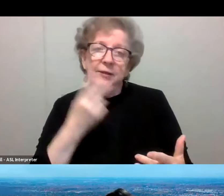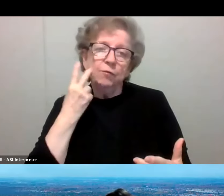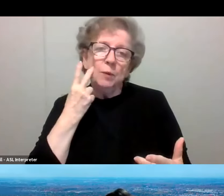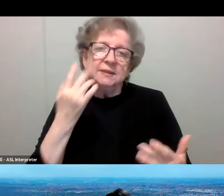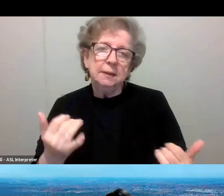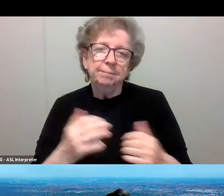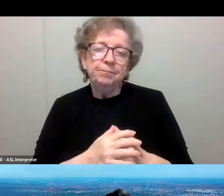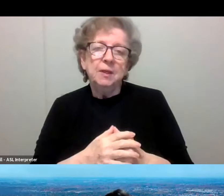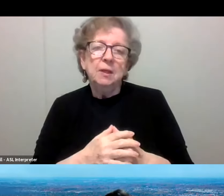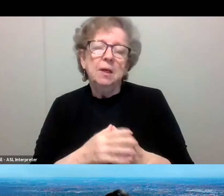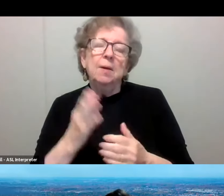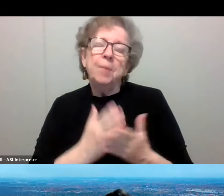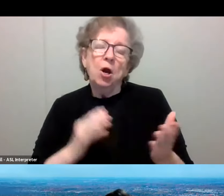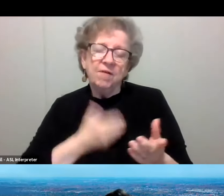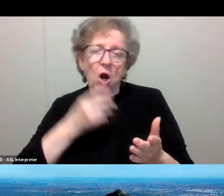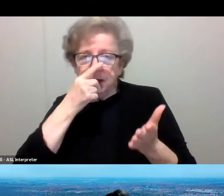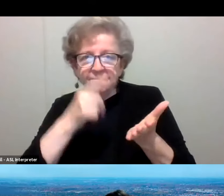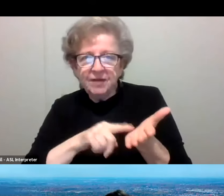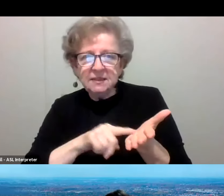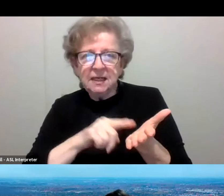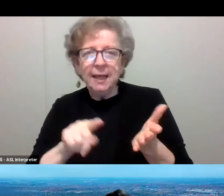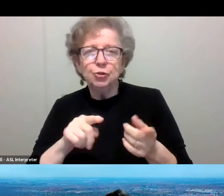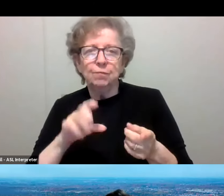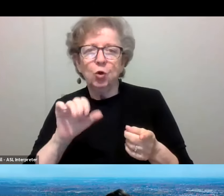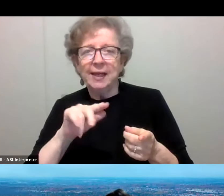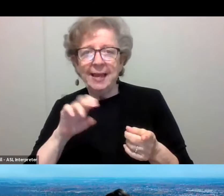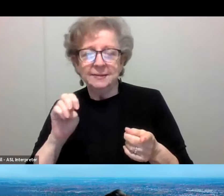As part of case investigation, similar to what we've seen in the past